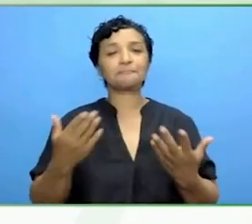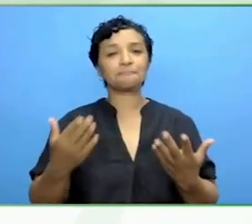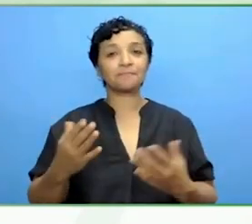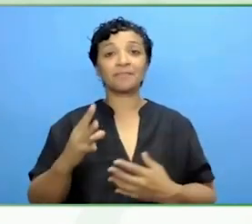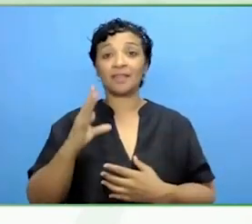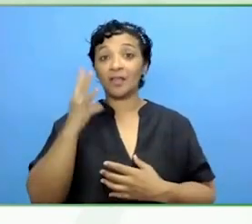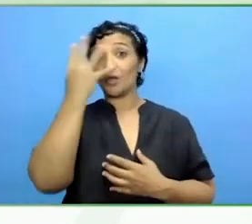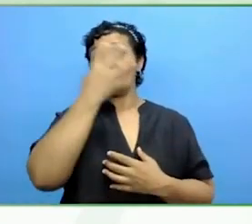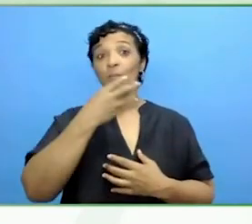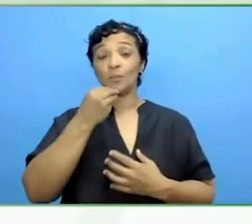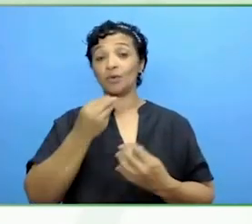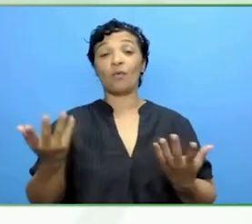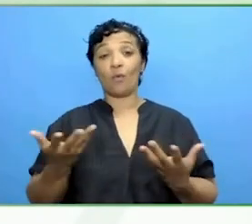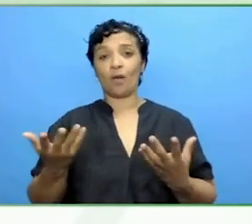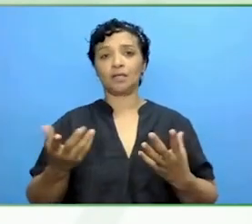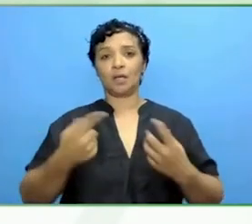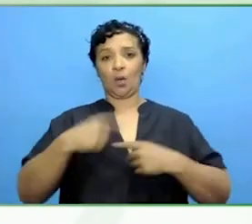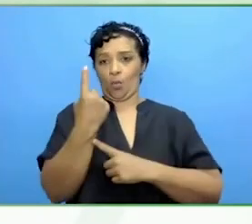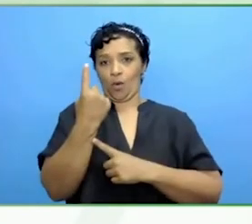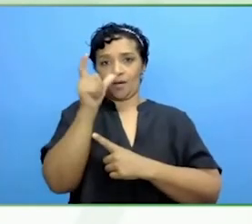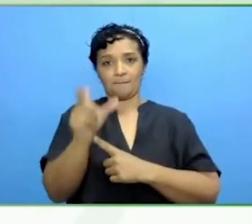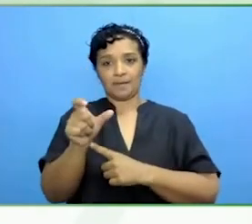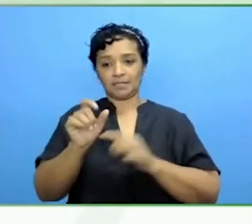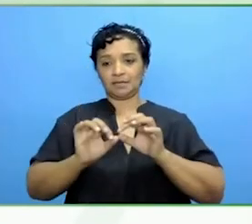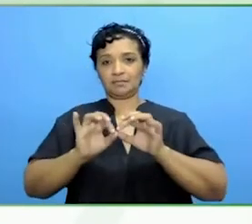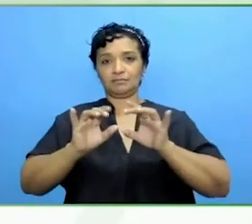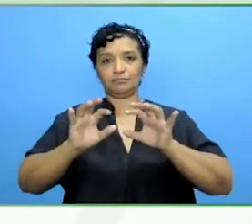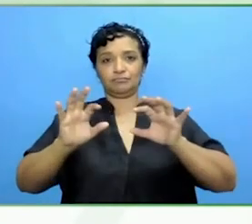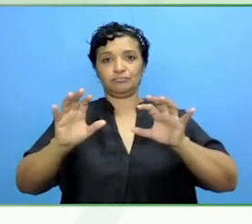is a controversial safe space, ask me anything.